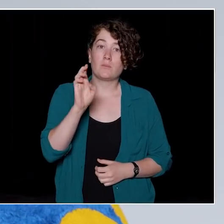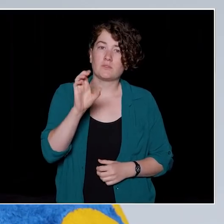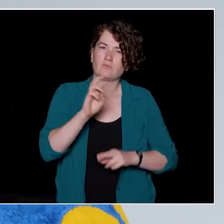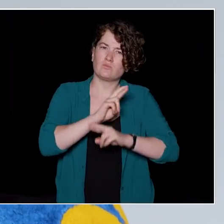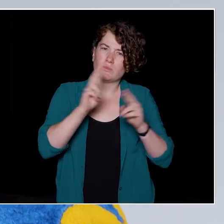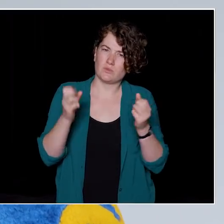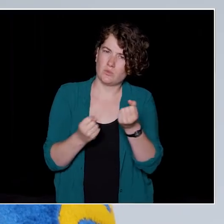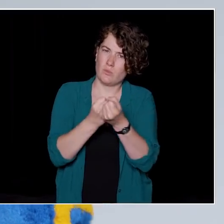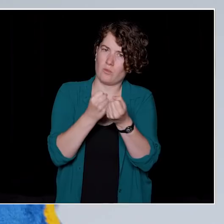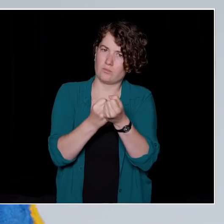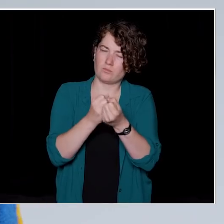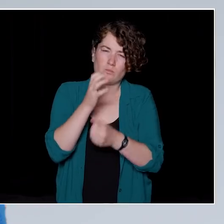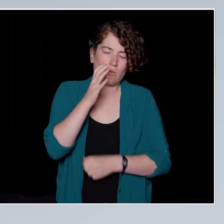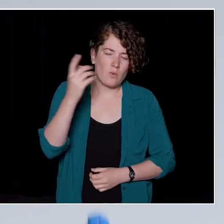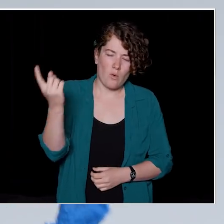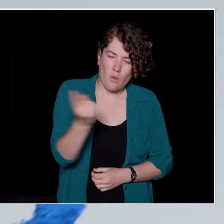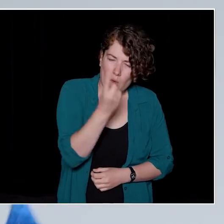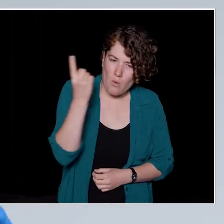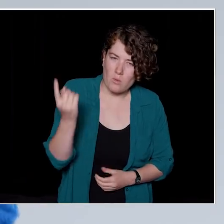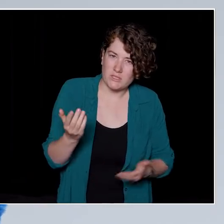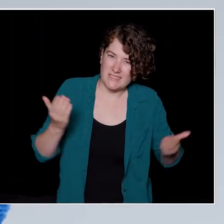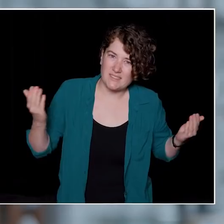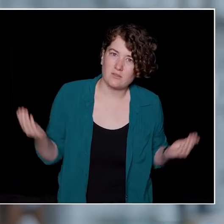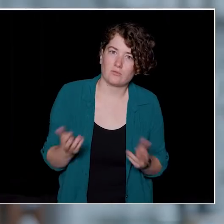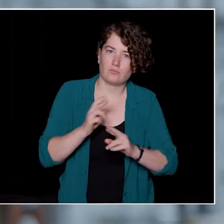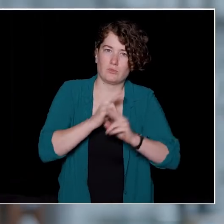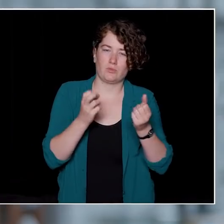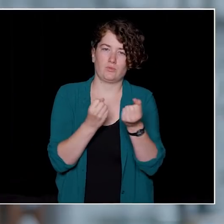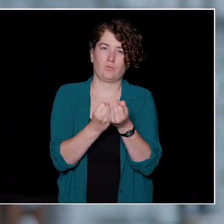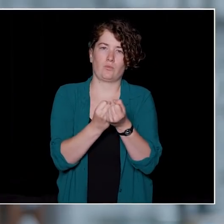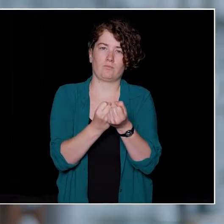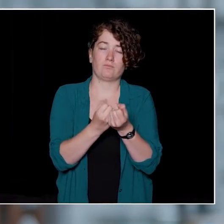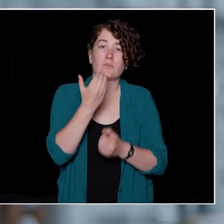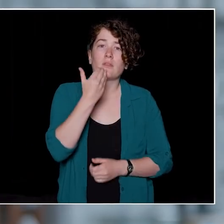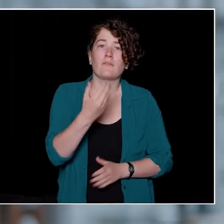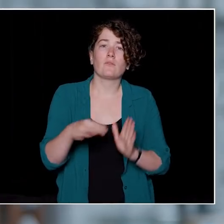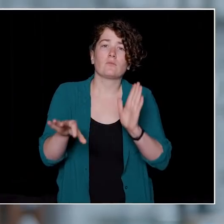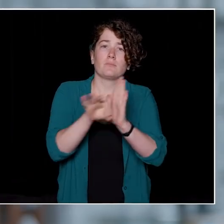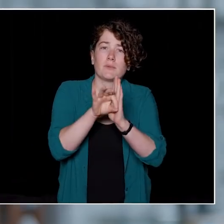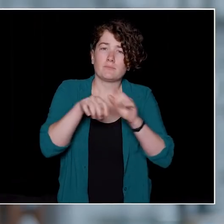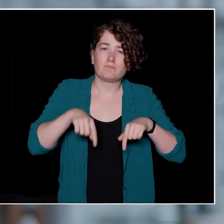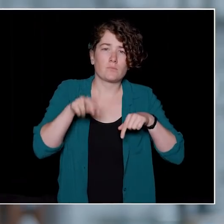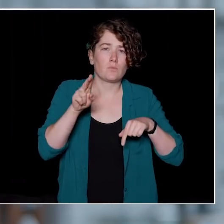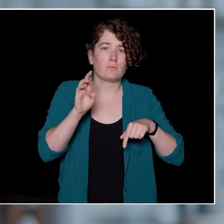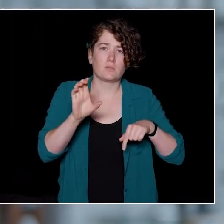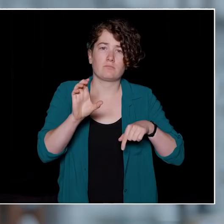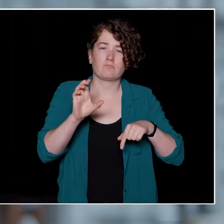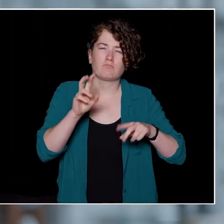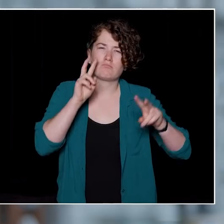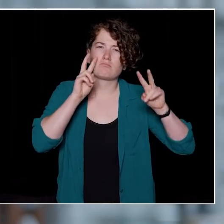and we will always be here. Thank you for choosing UBC. We look forward to the days